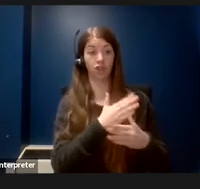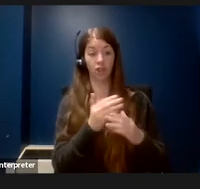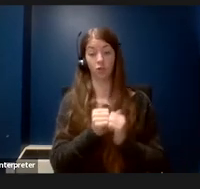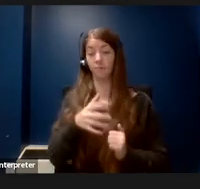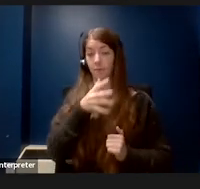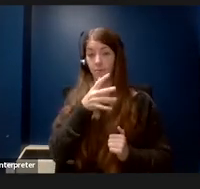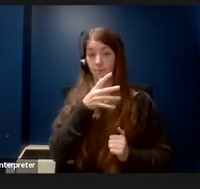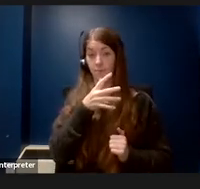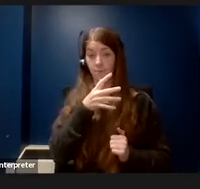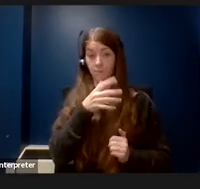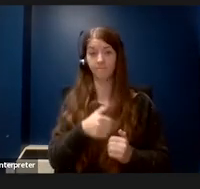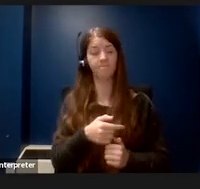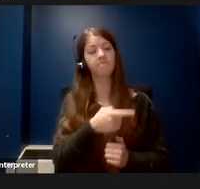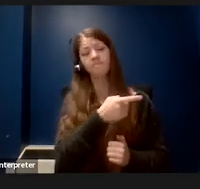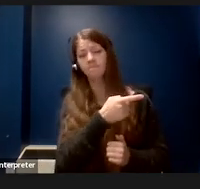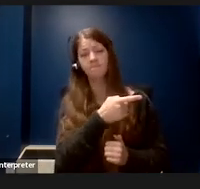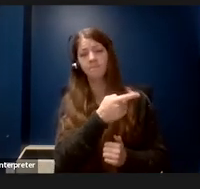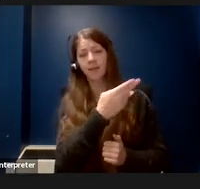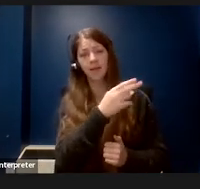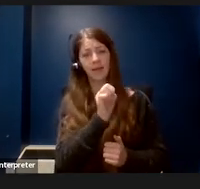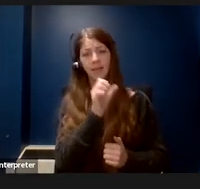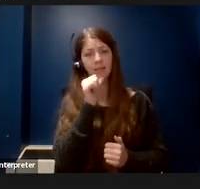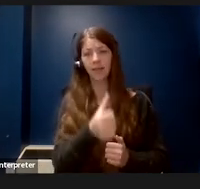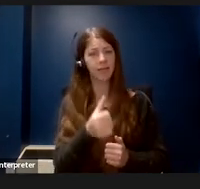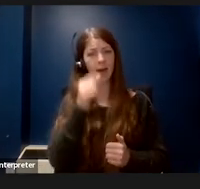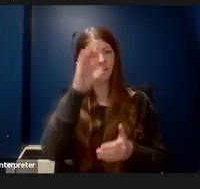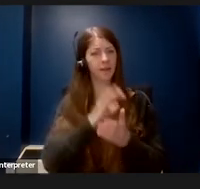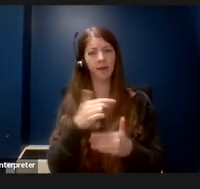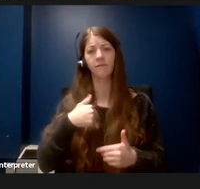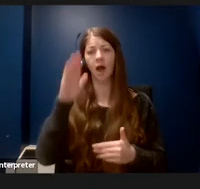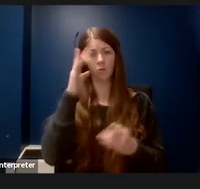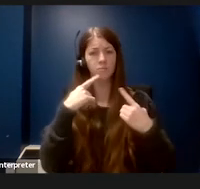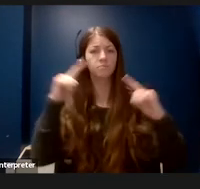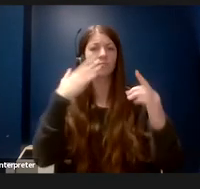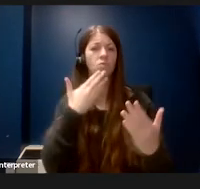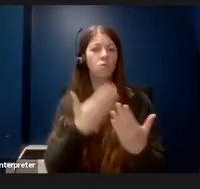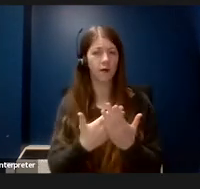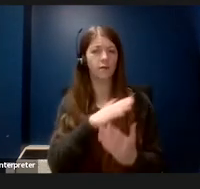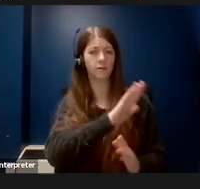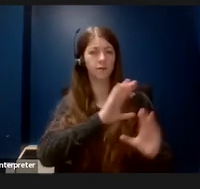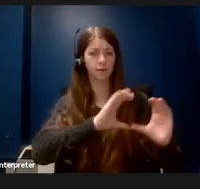that he didn't think I was going to do well in his class based on the knowledge that I was a female